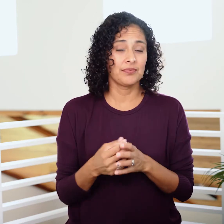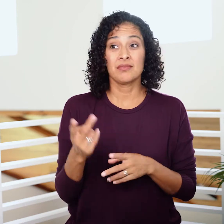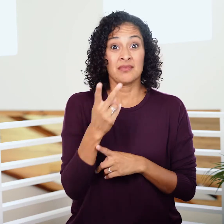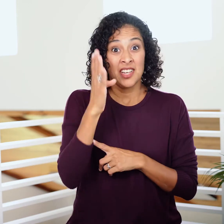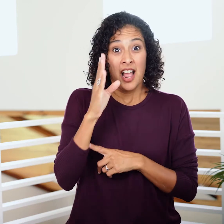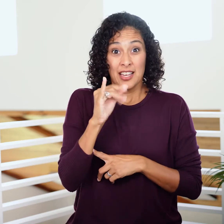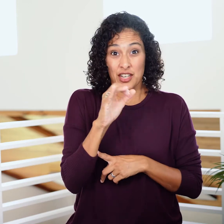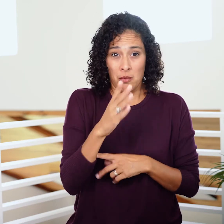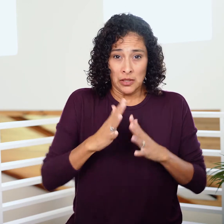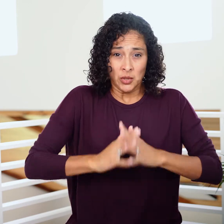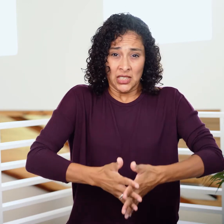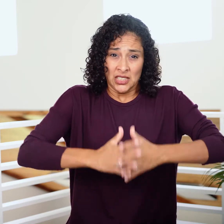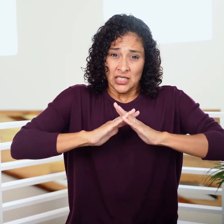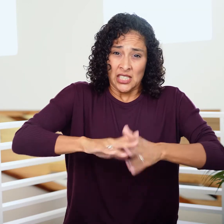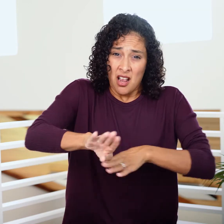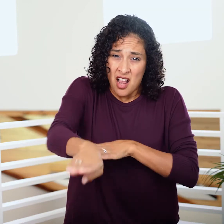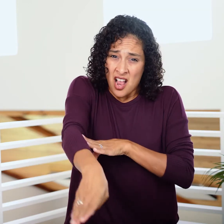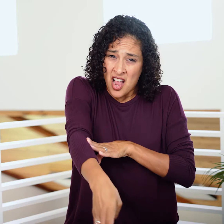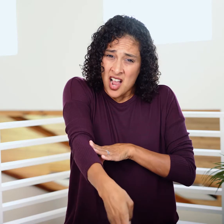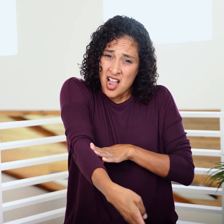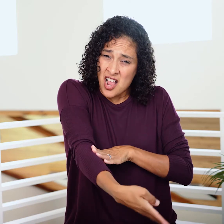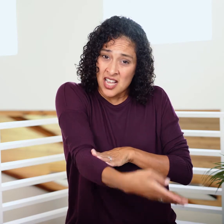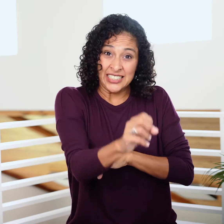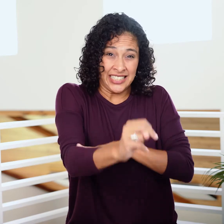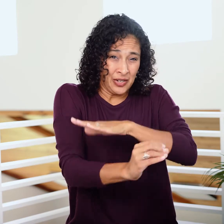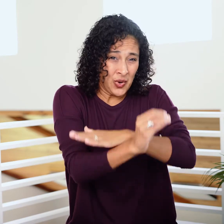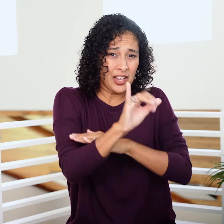They wrestle all night, and as the sun is rising,